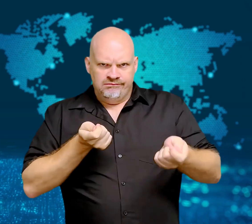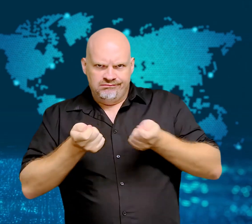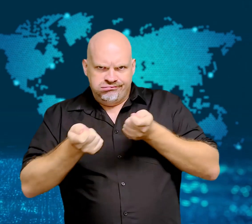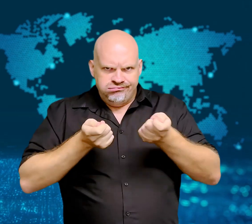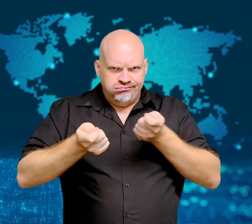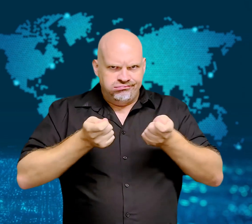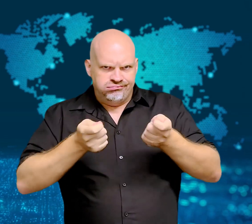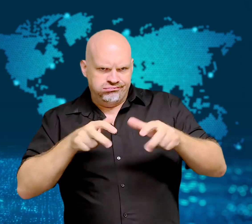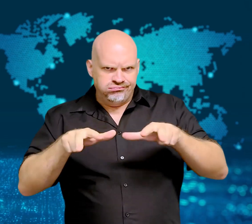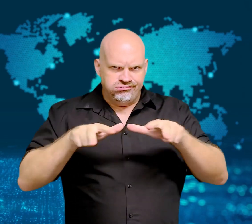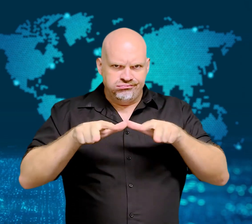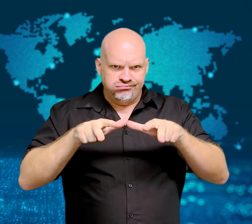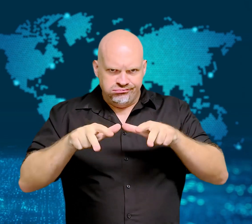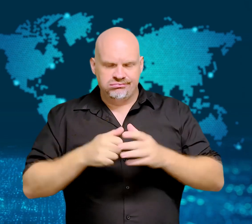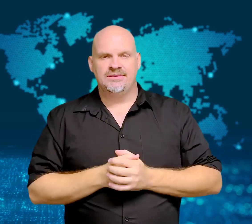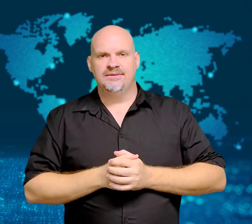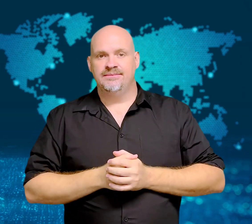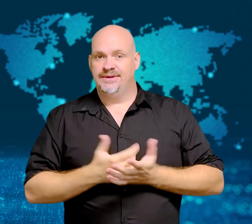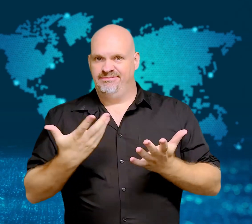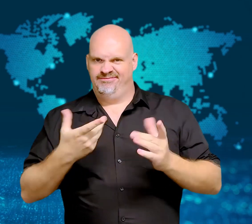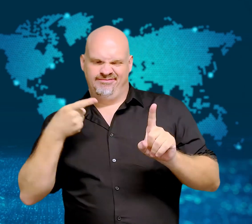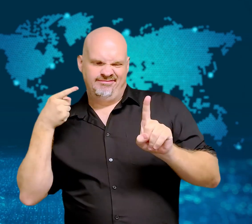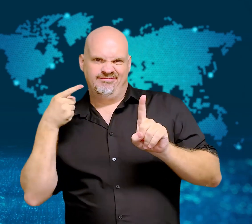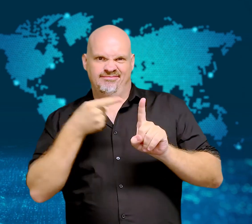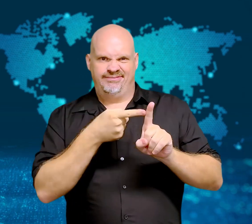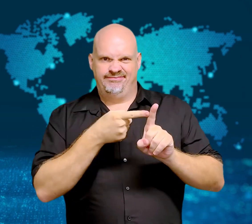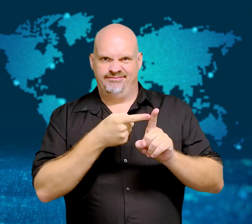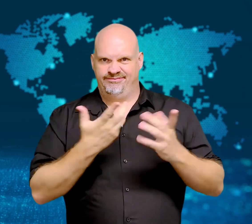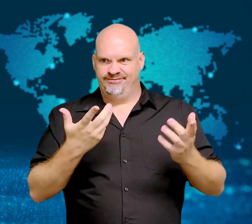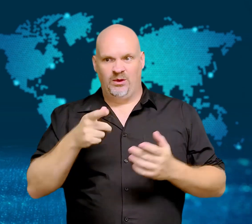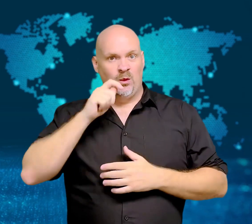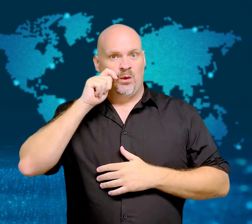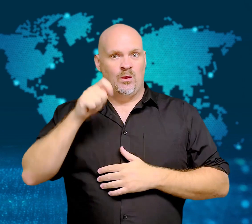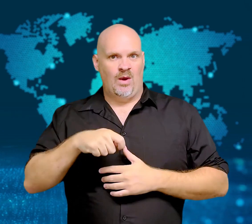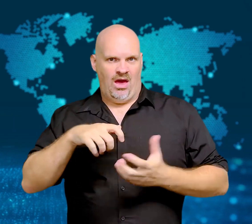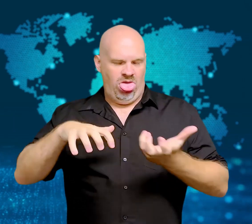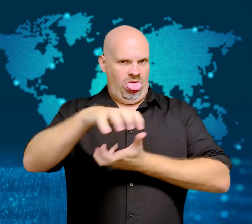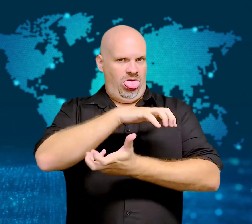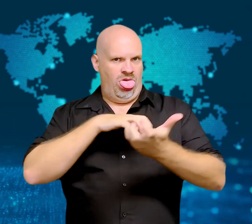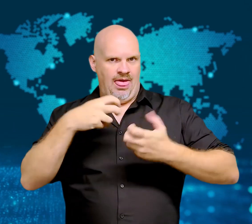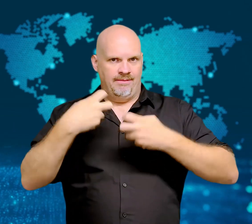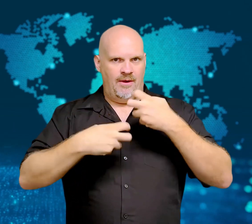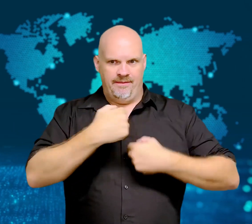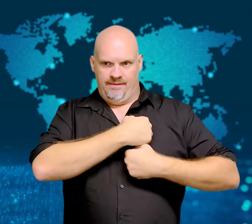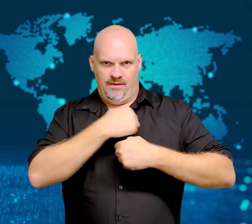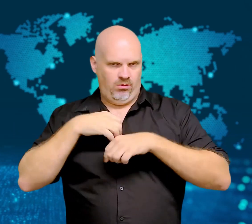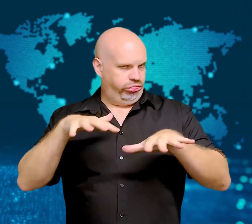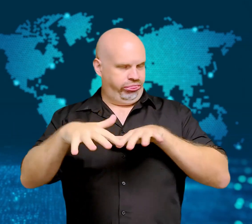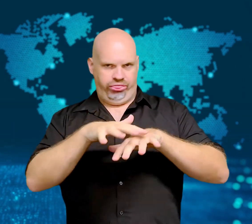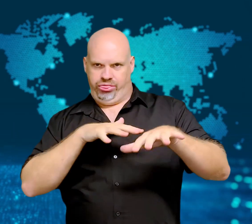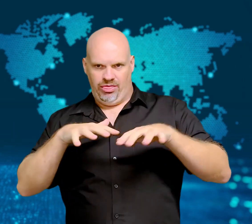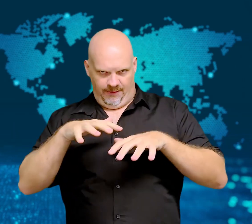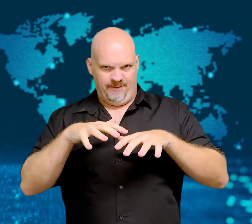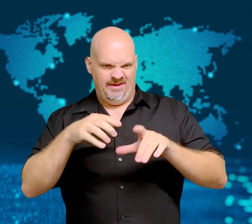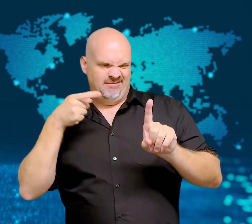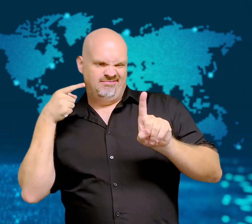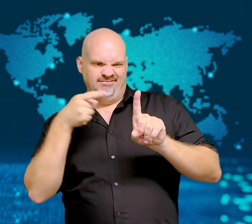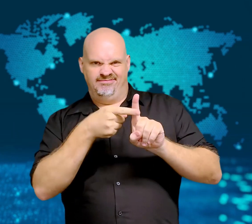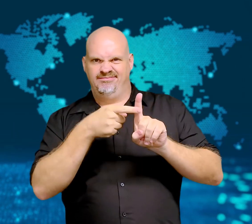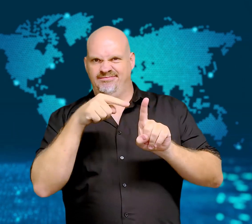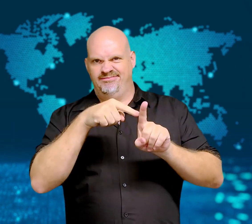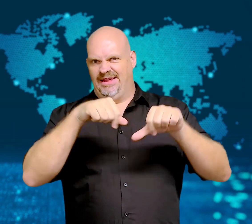for the country's chaotic operations in Ukraine.